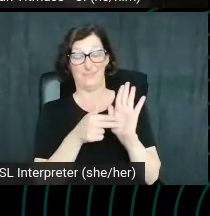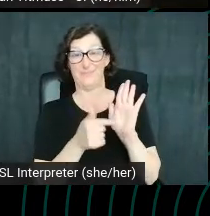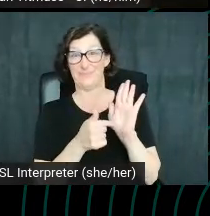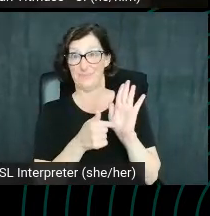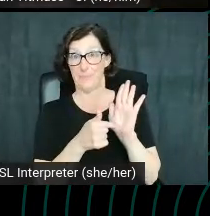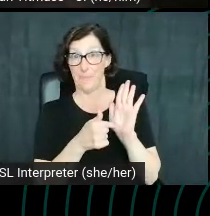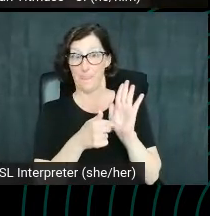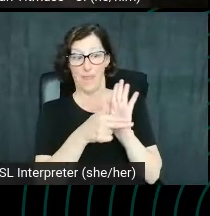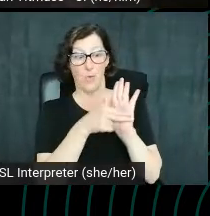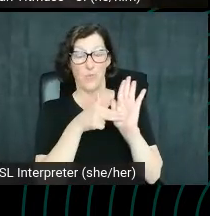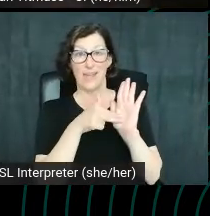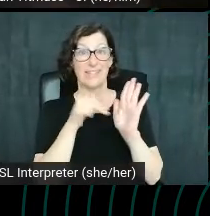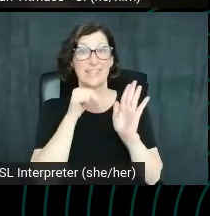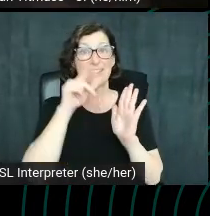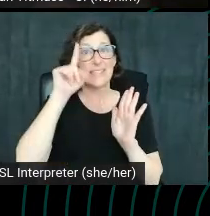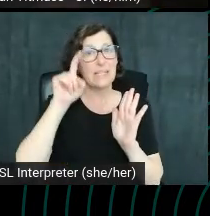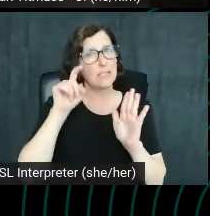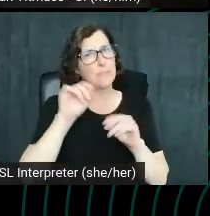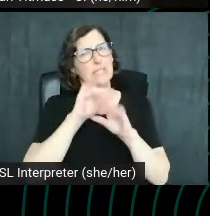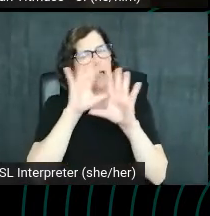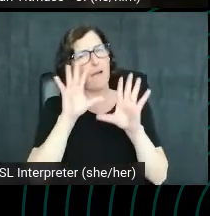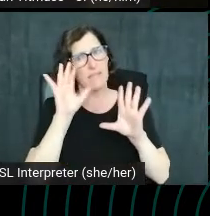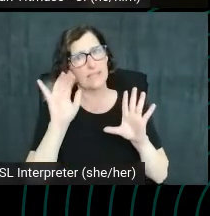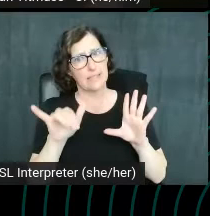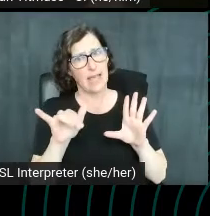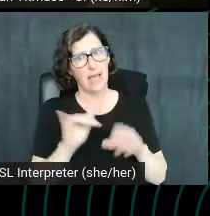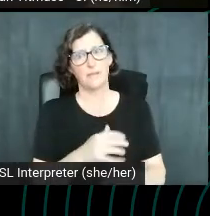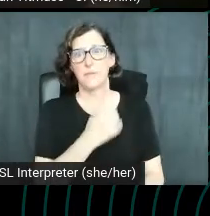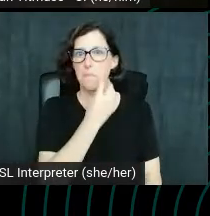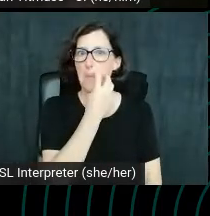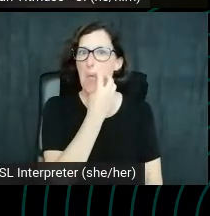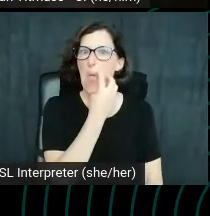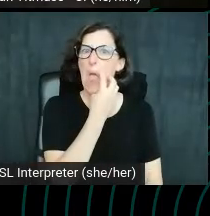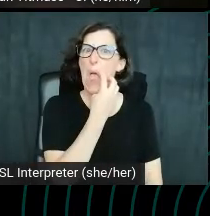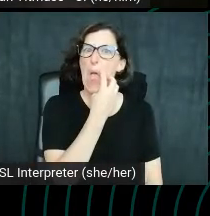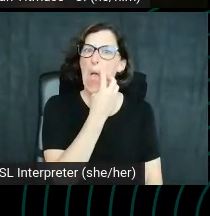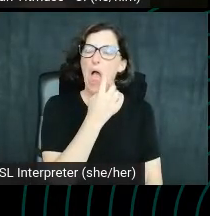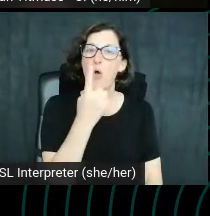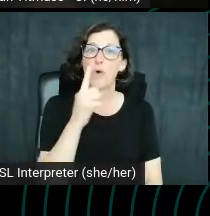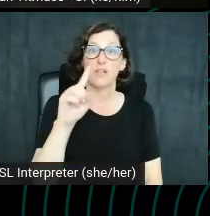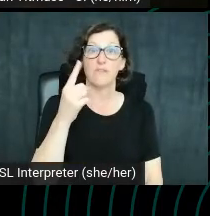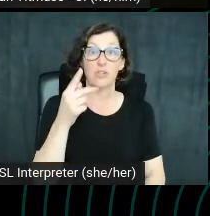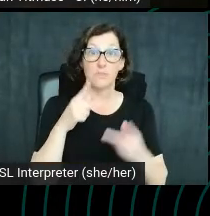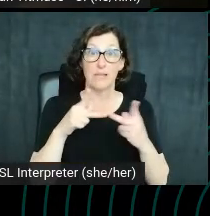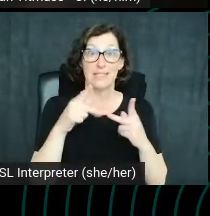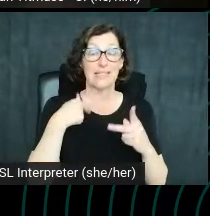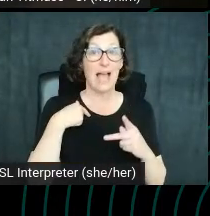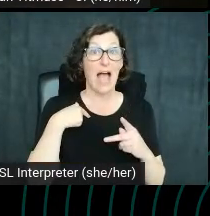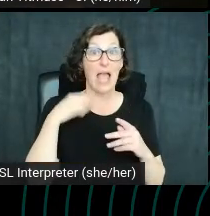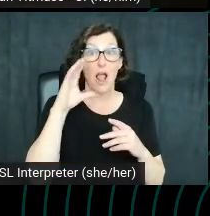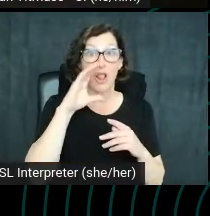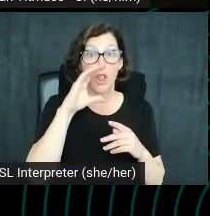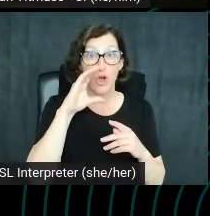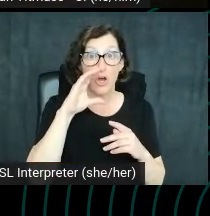It actually needs to be as obvious as that as well one of the first places I look when seeking out a recipe on YouTube